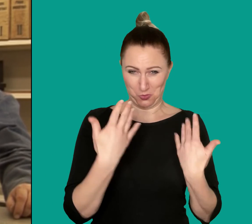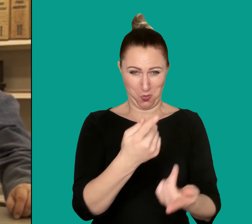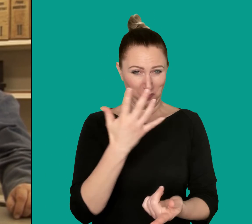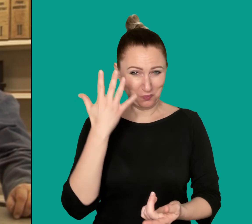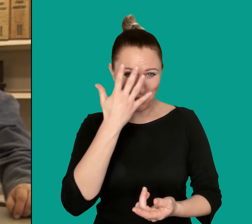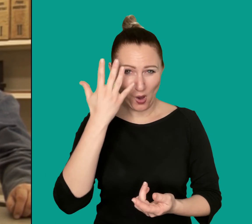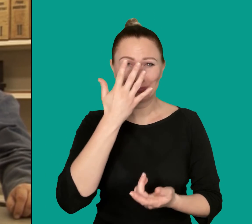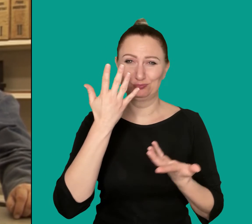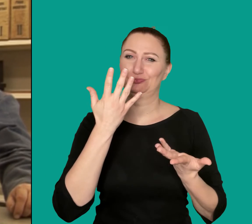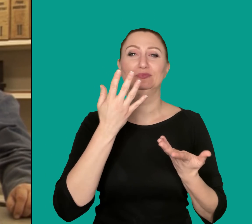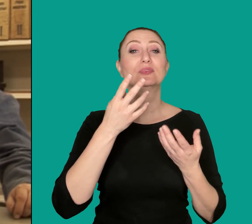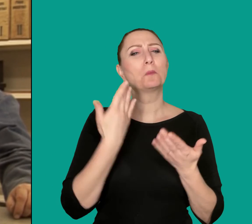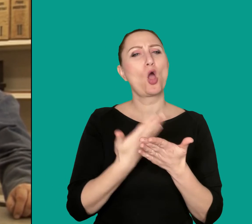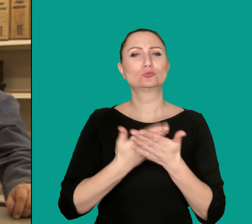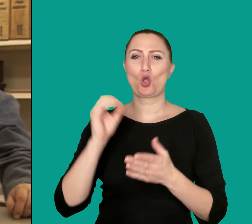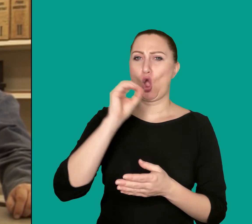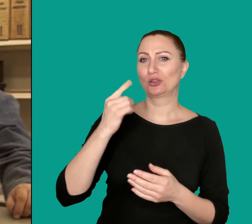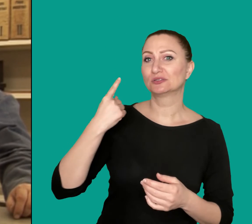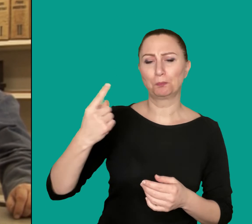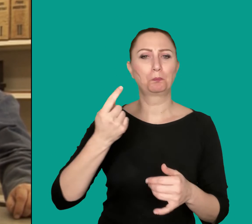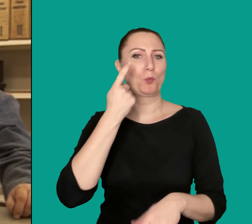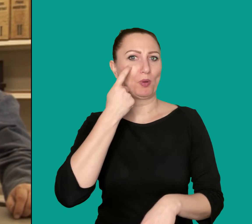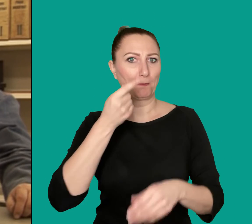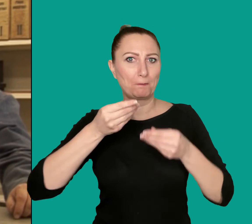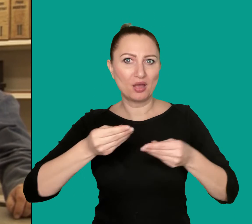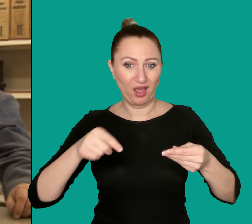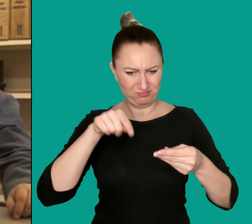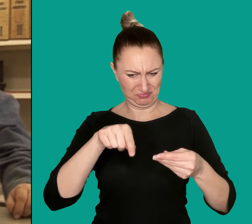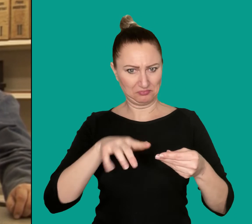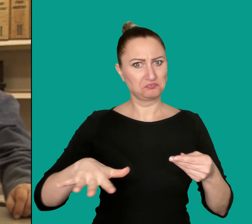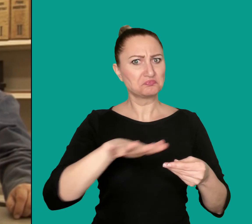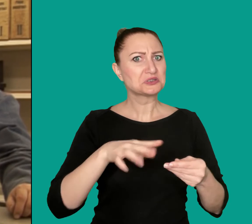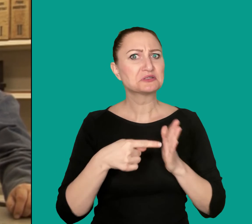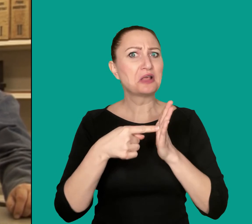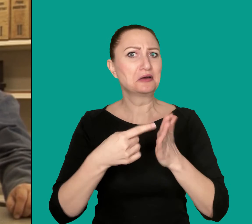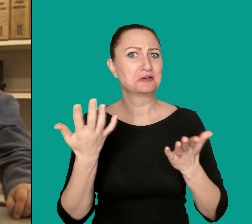For example, the material Ondřej is currently working on gives us